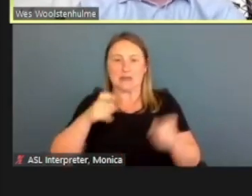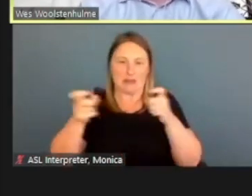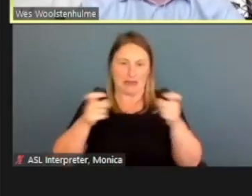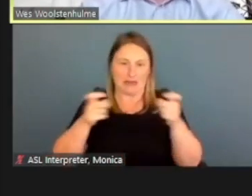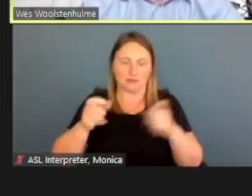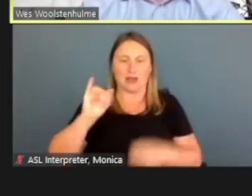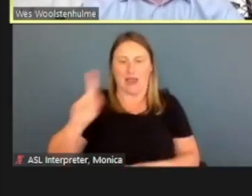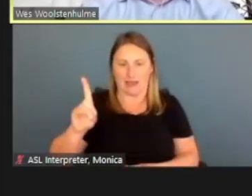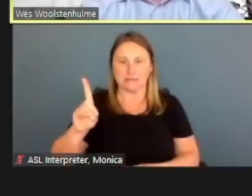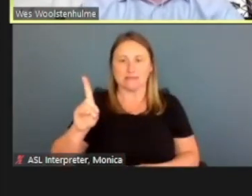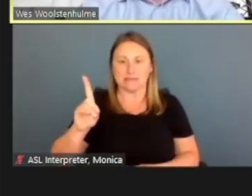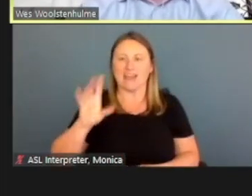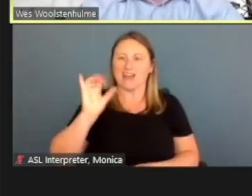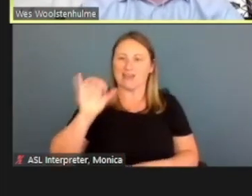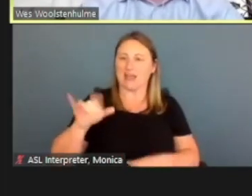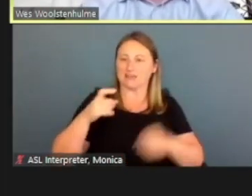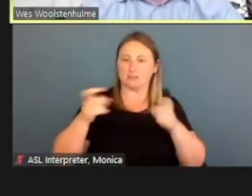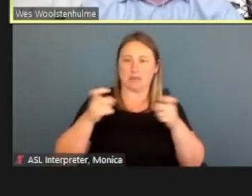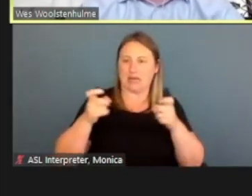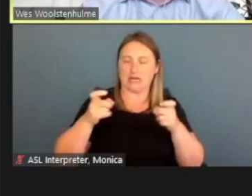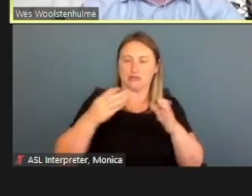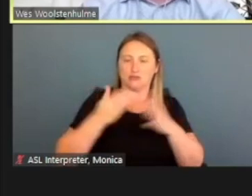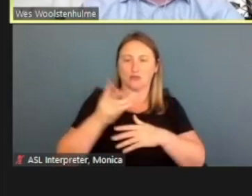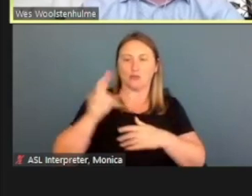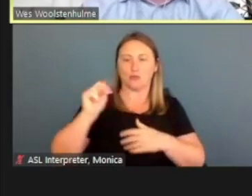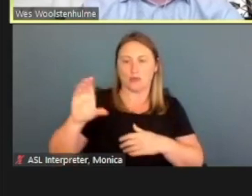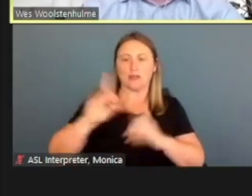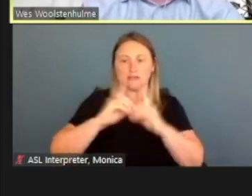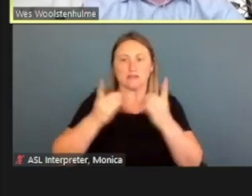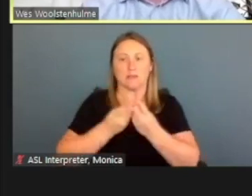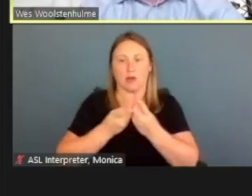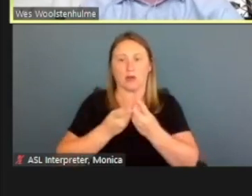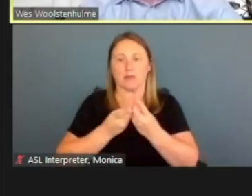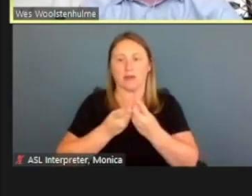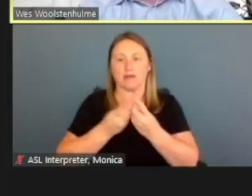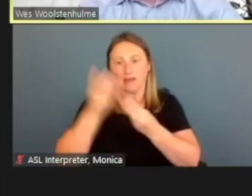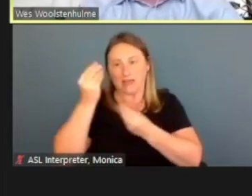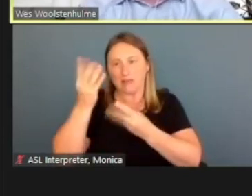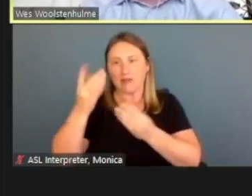that's managed by the North Carolina Department of Information Technology.